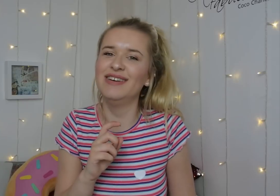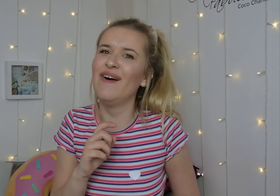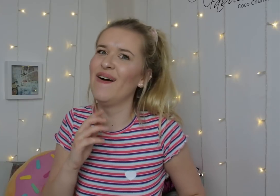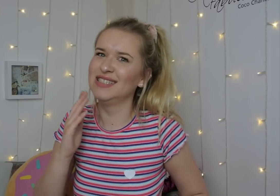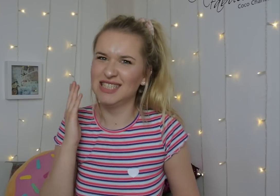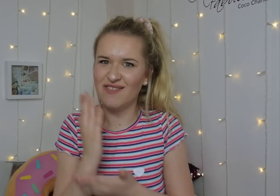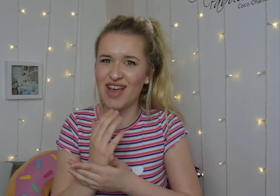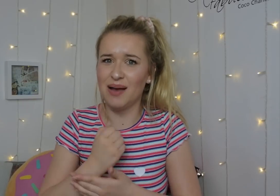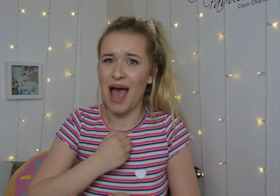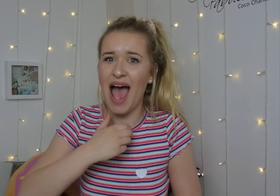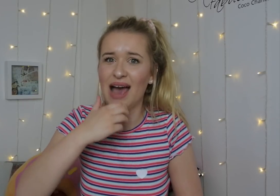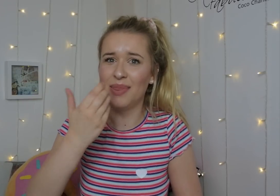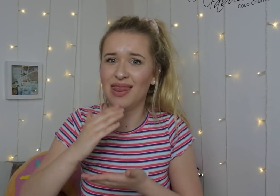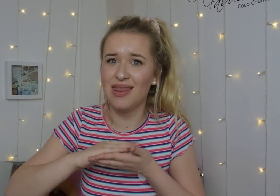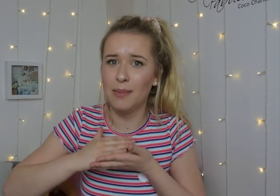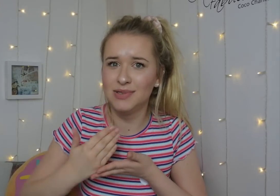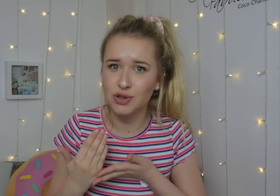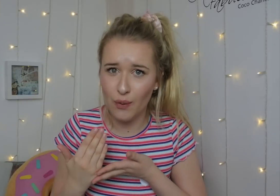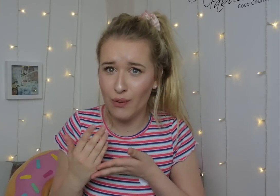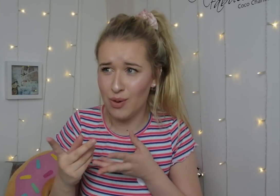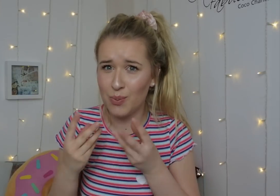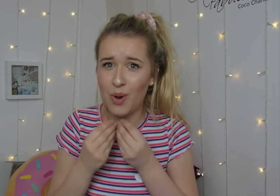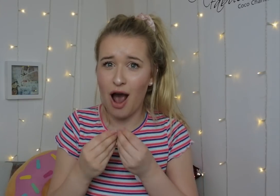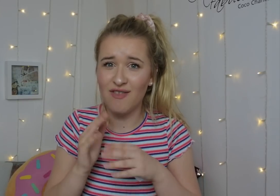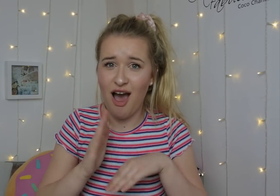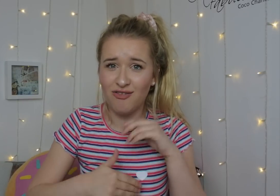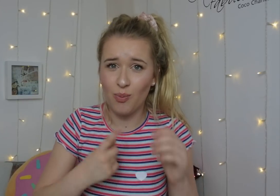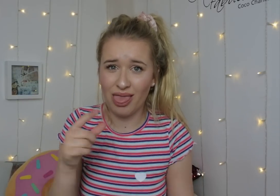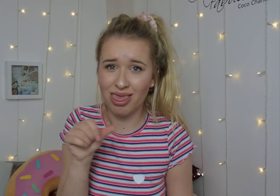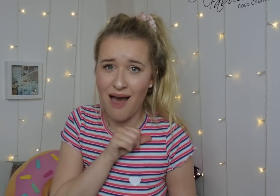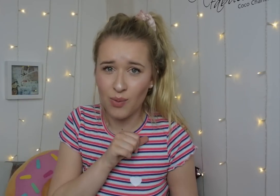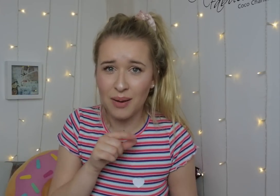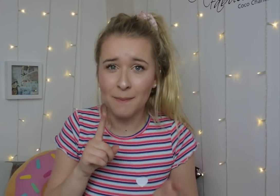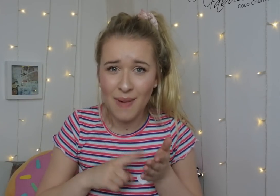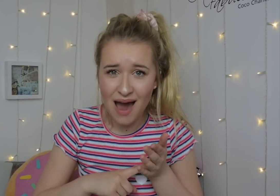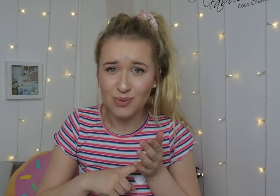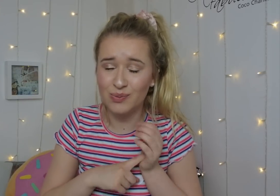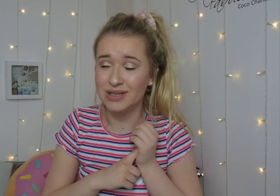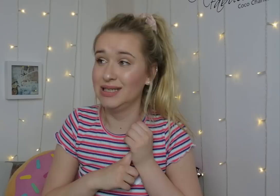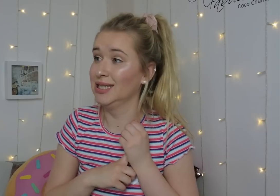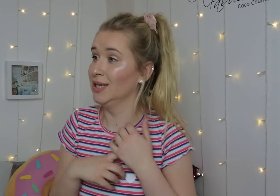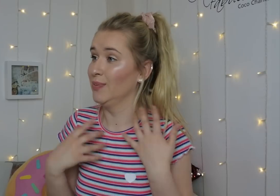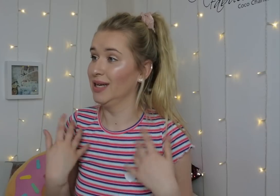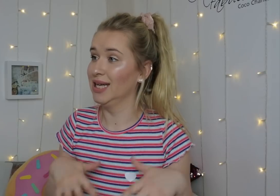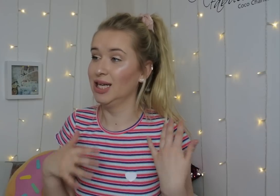Oh, definitely my Apple Mac laptop which is worth over £1,000. Wow...